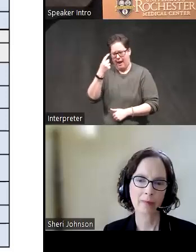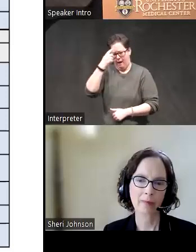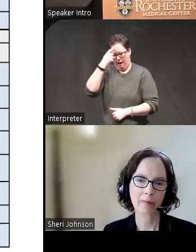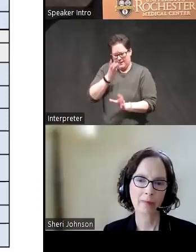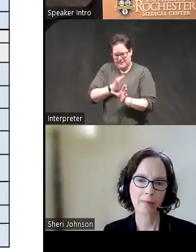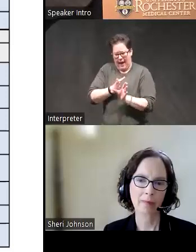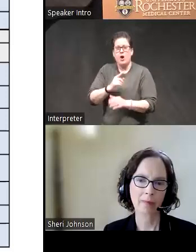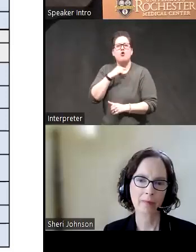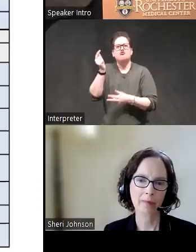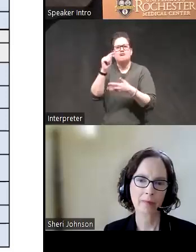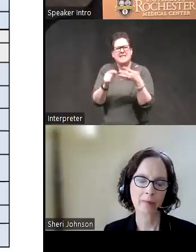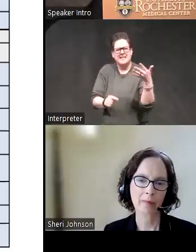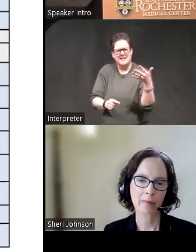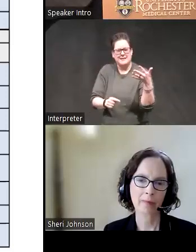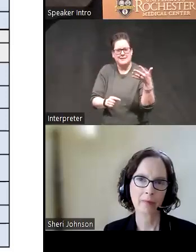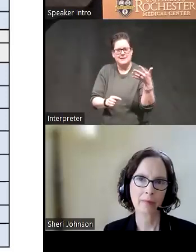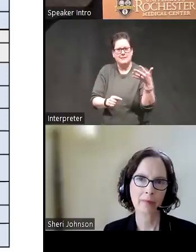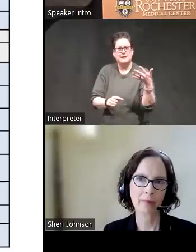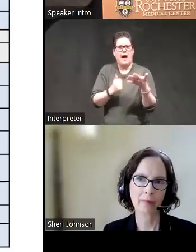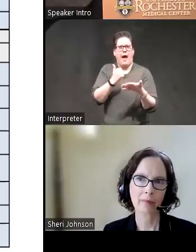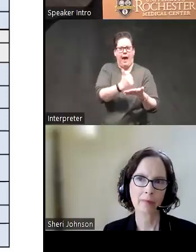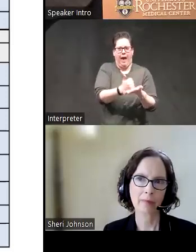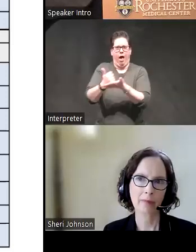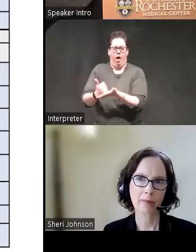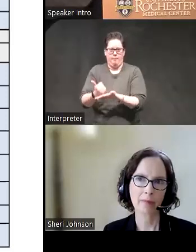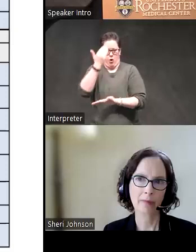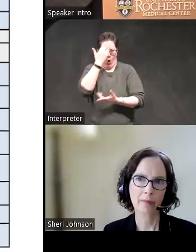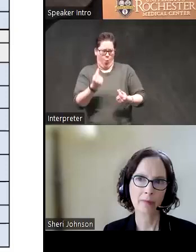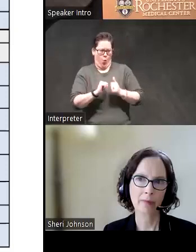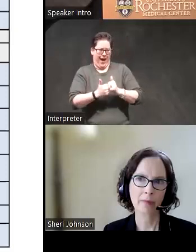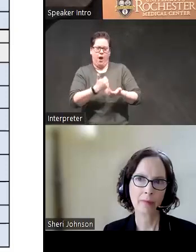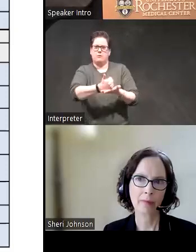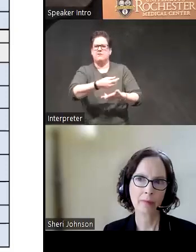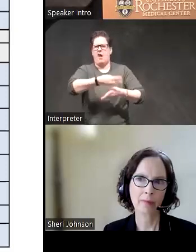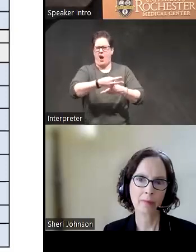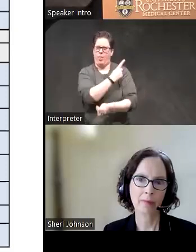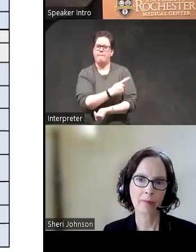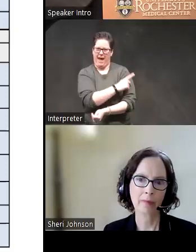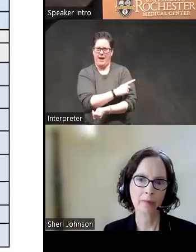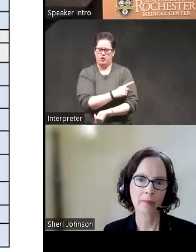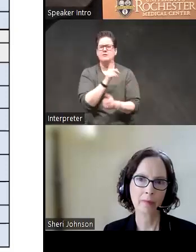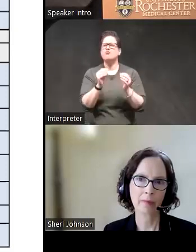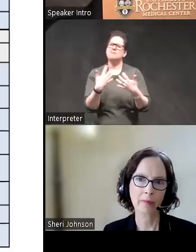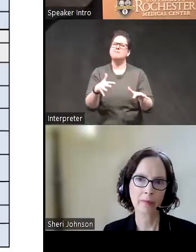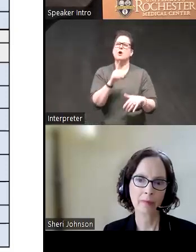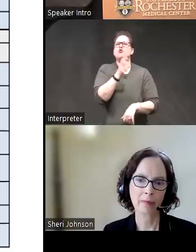risk variables can help inform treatment so it's very translational she's done really a tremendous